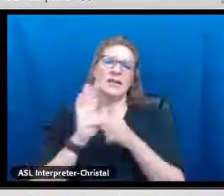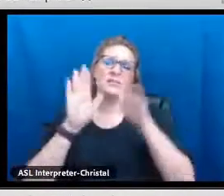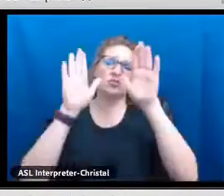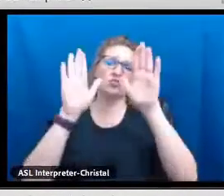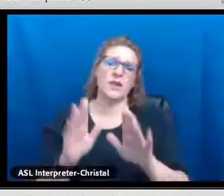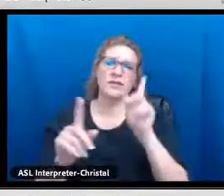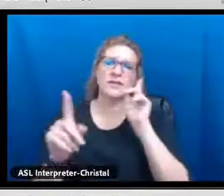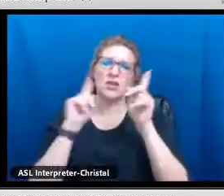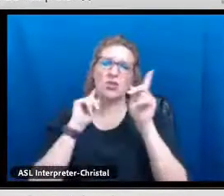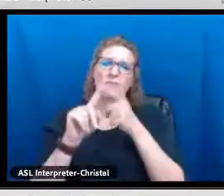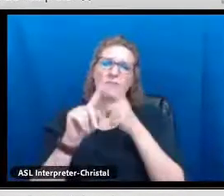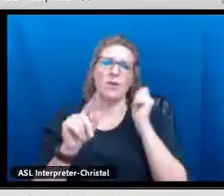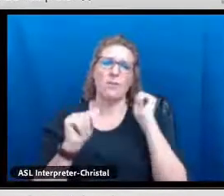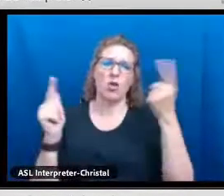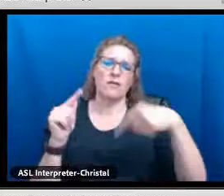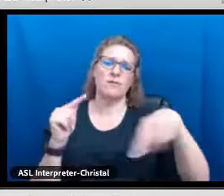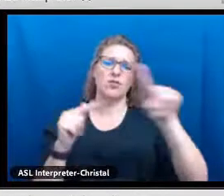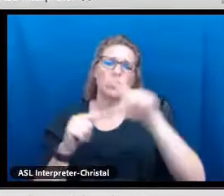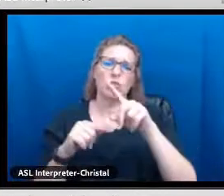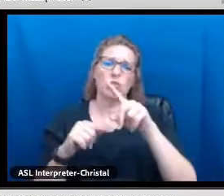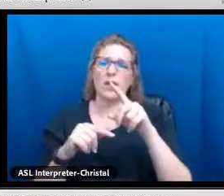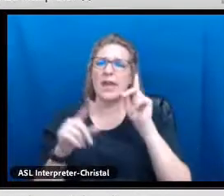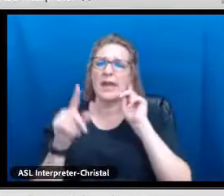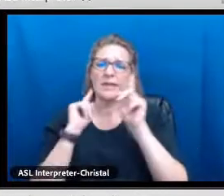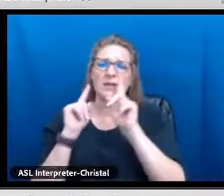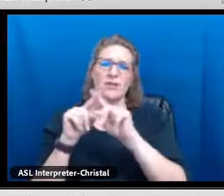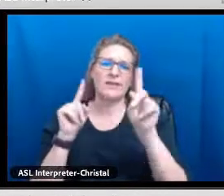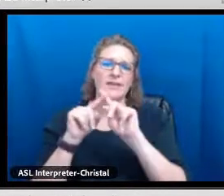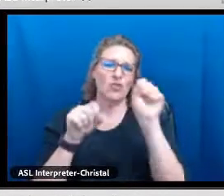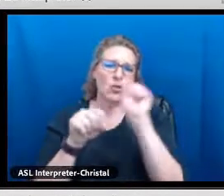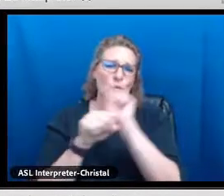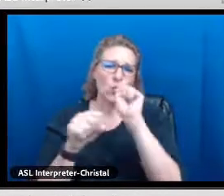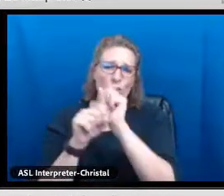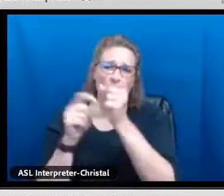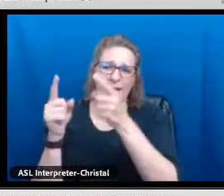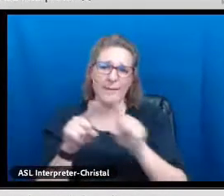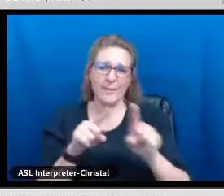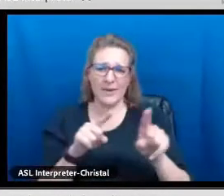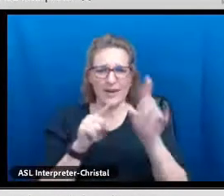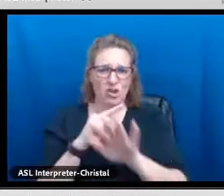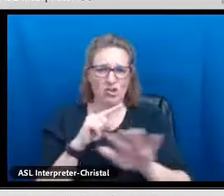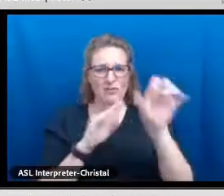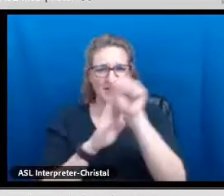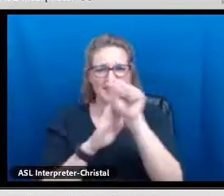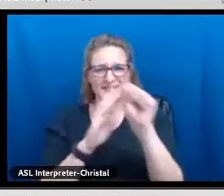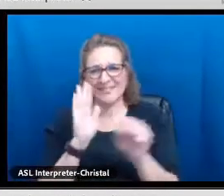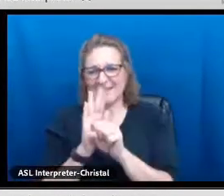I think that's all of the questions we have. I want to thank the panelists again.